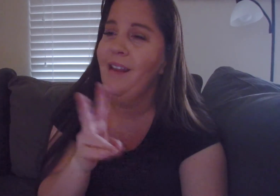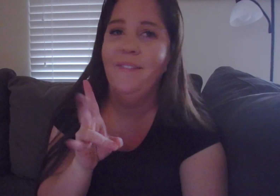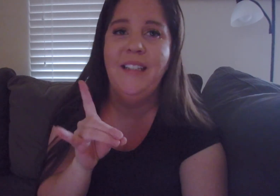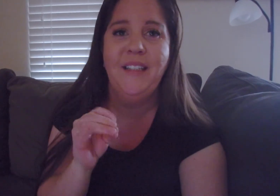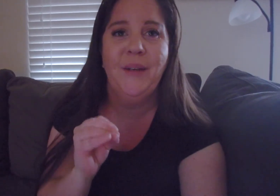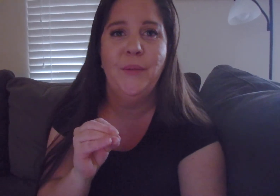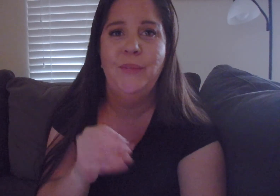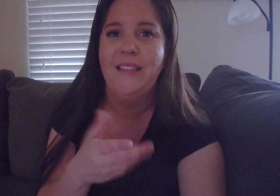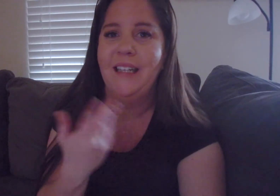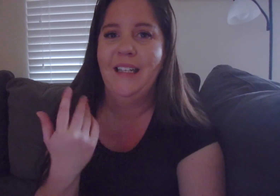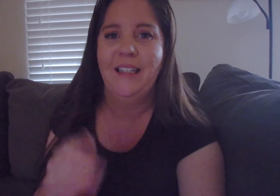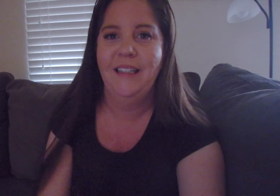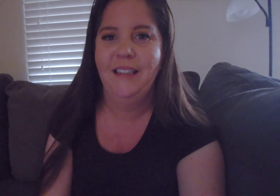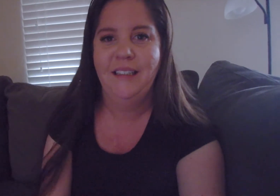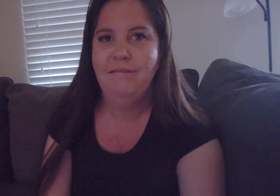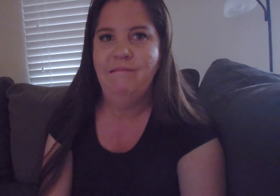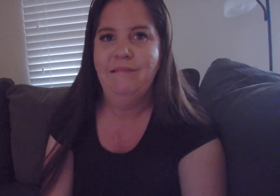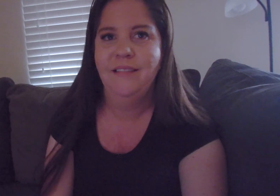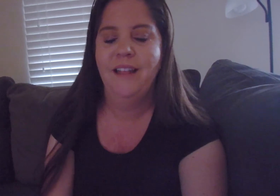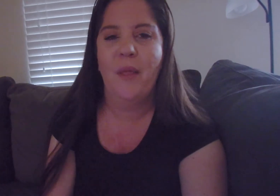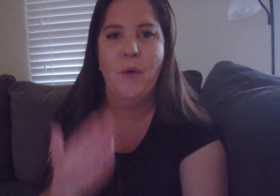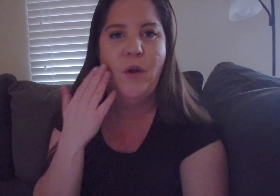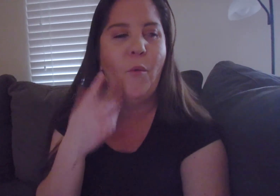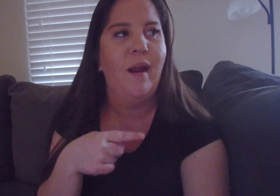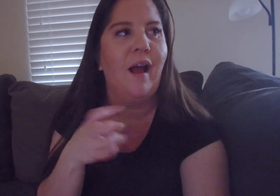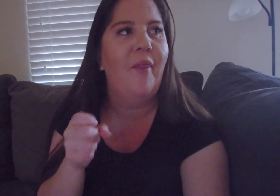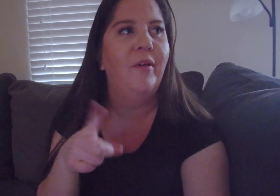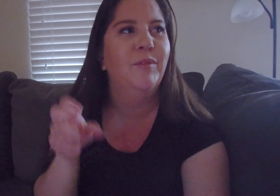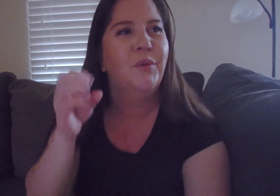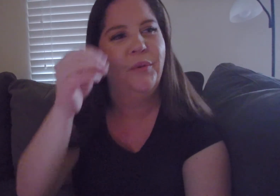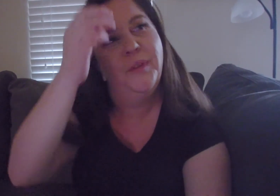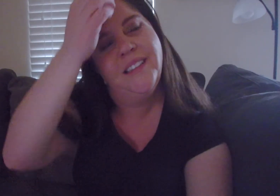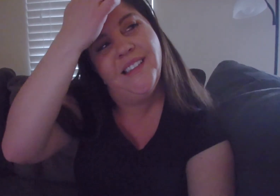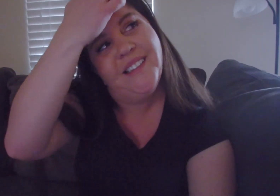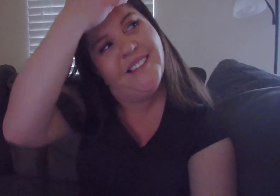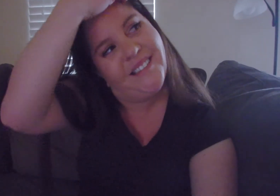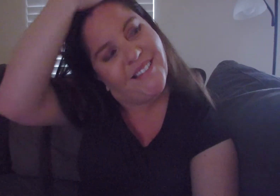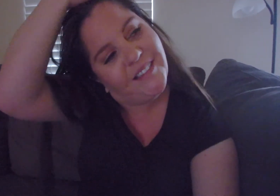Video then they would know what I got them so